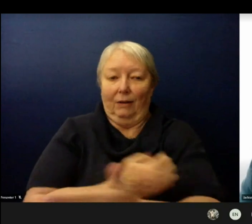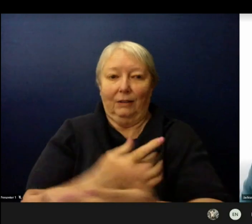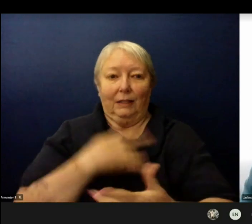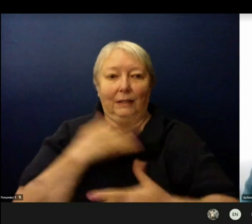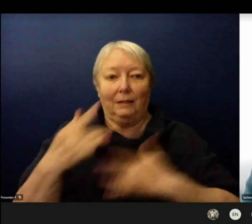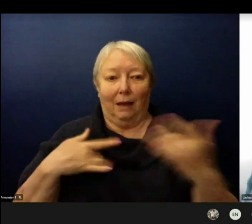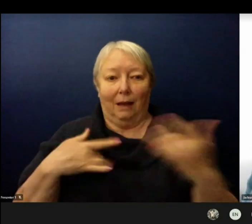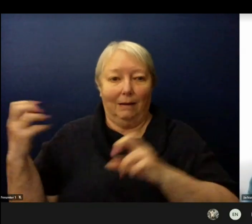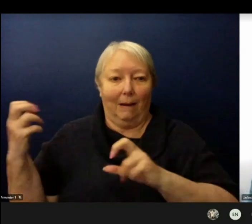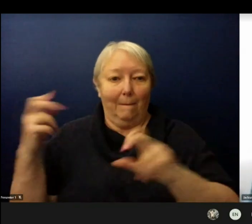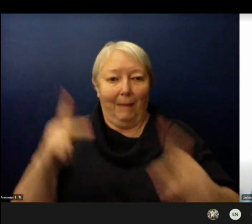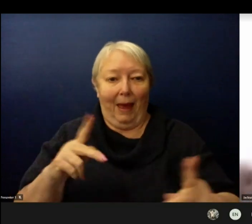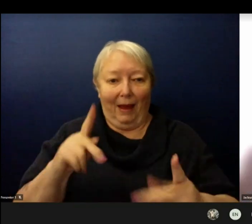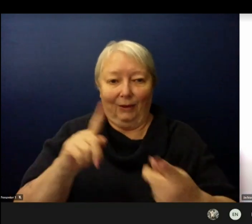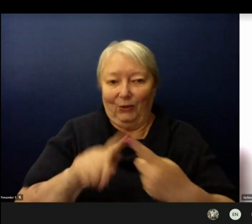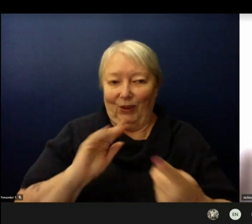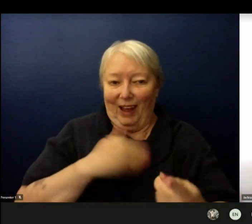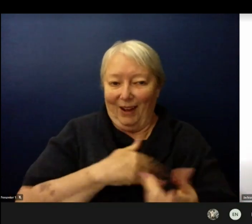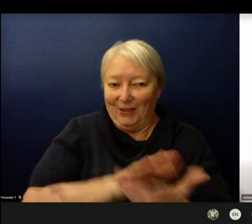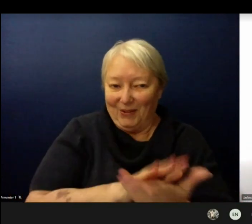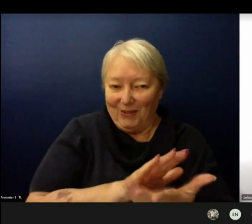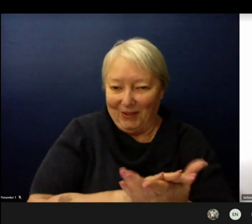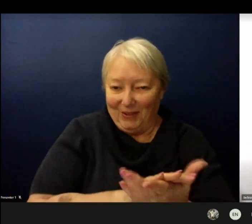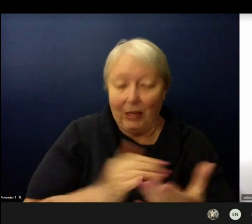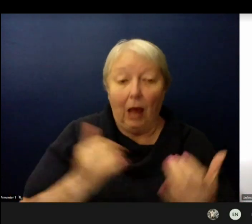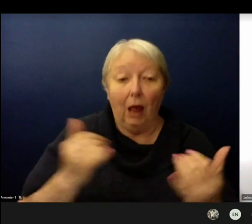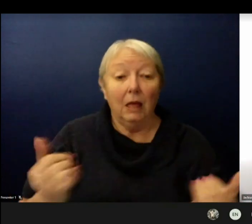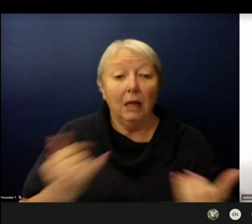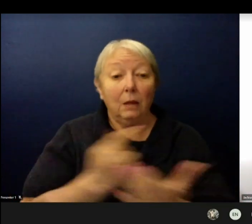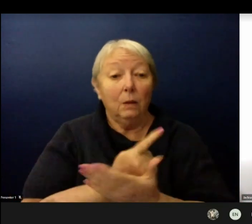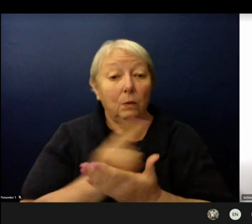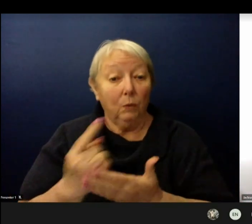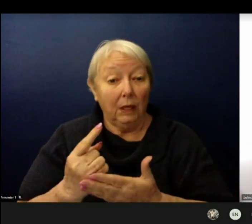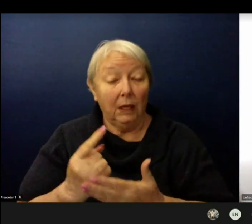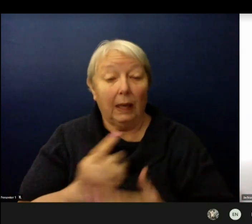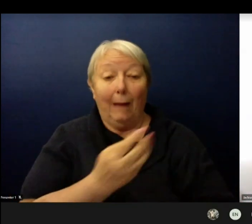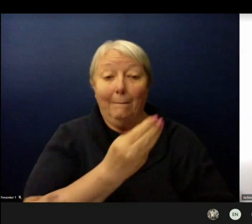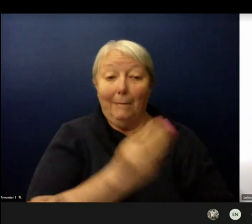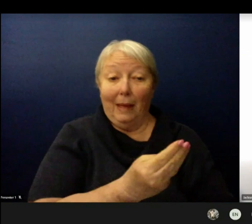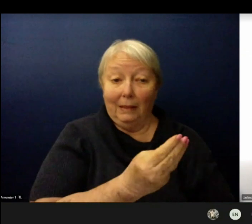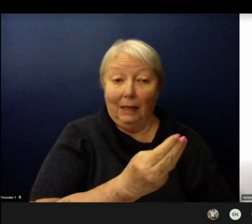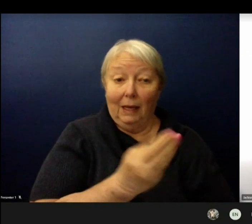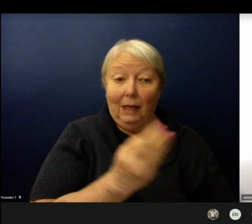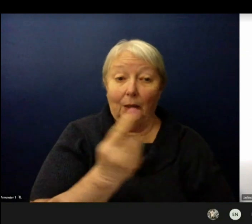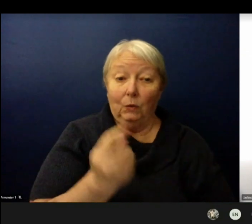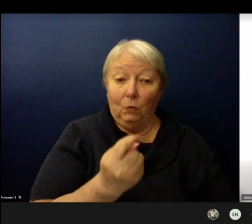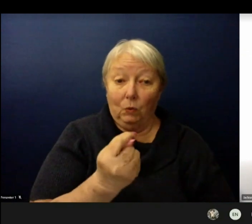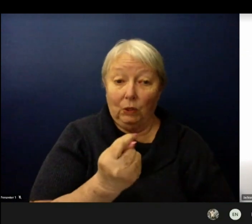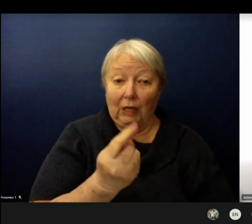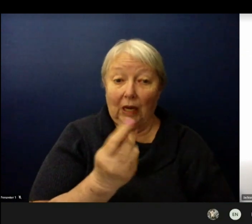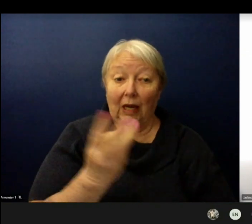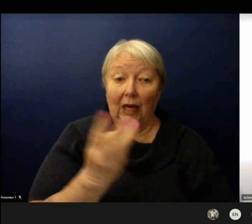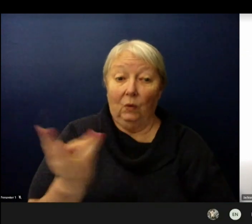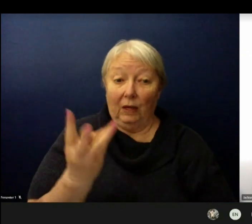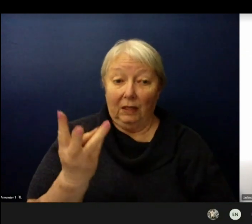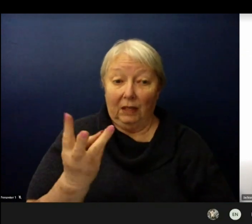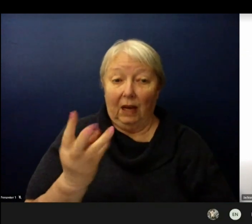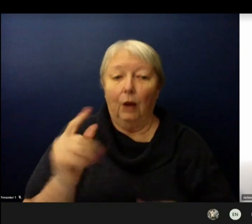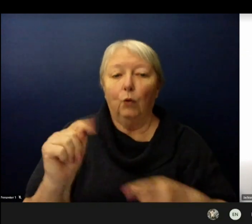This week, Monday through Wednesday, we're focusing on trainings for our educators primarily